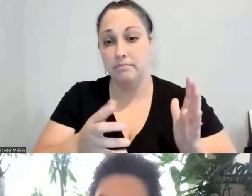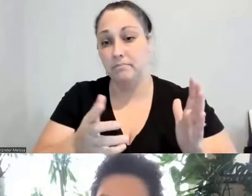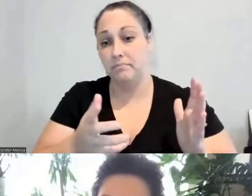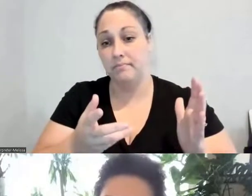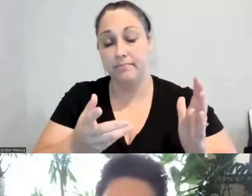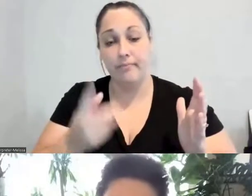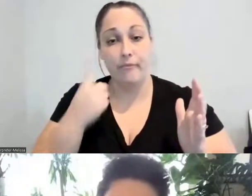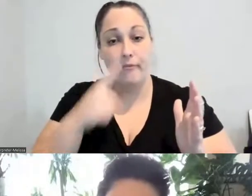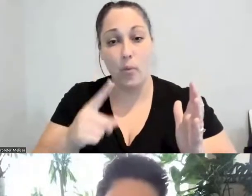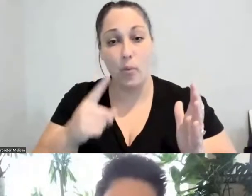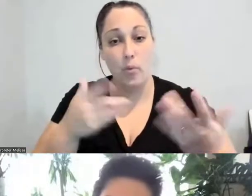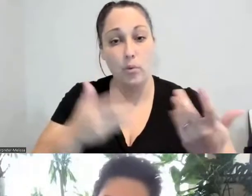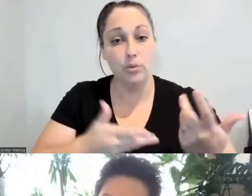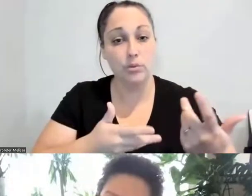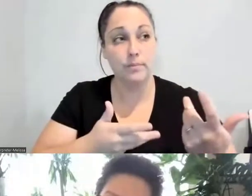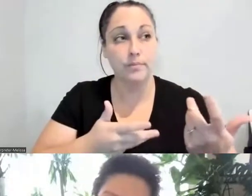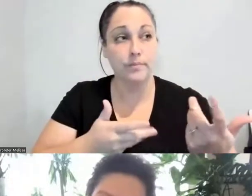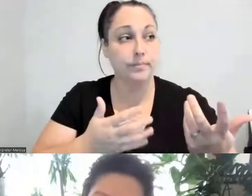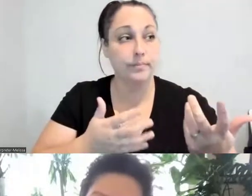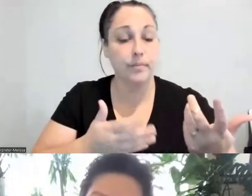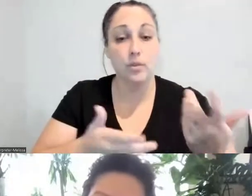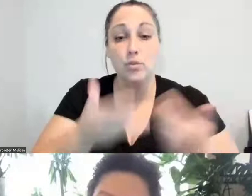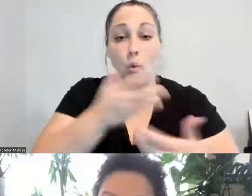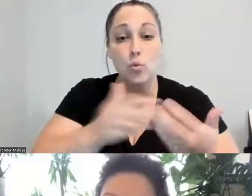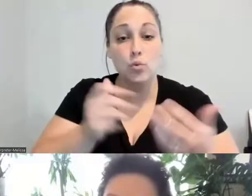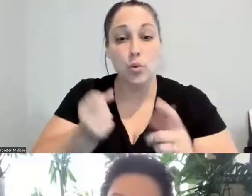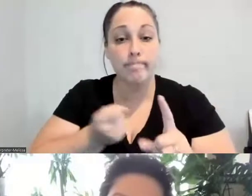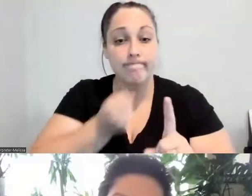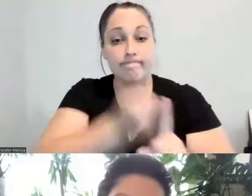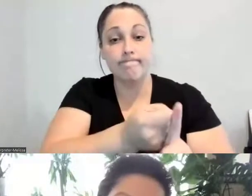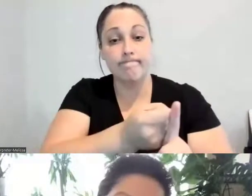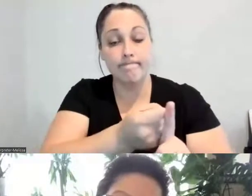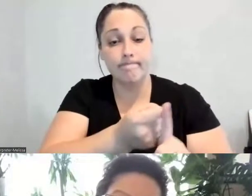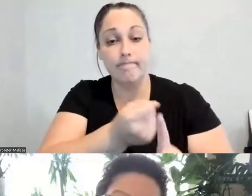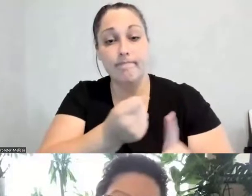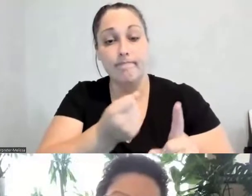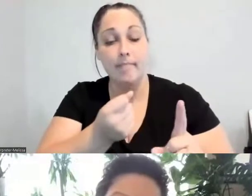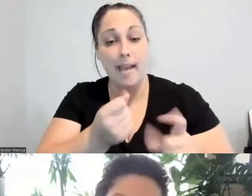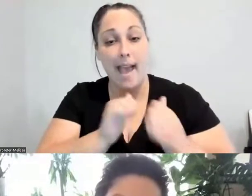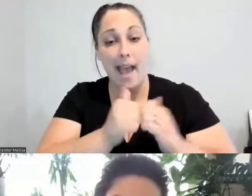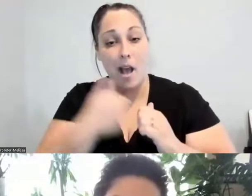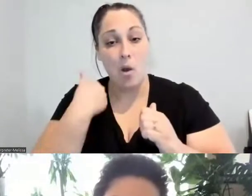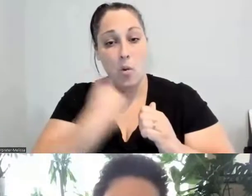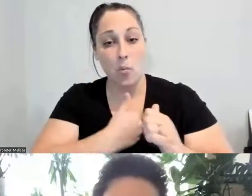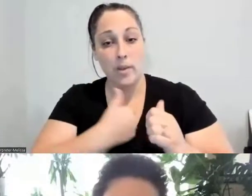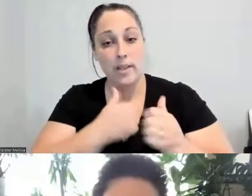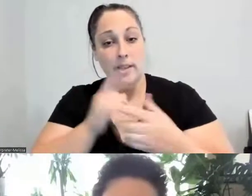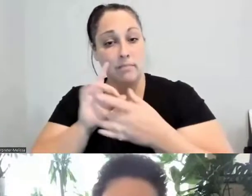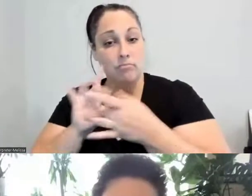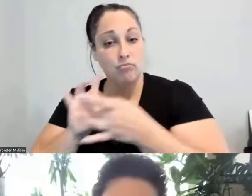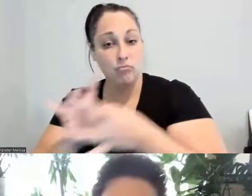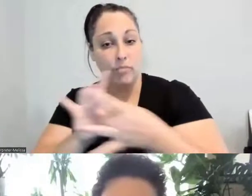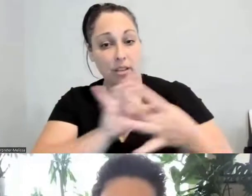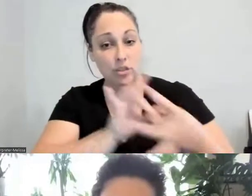impacts of, you know, how do we hold relationships and how do we do that through food is really important.